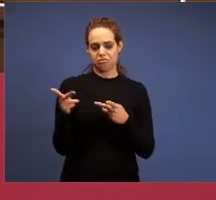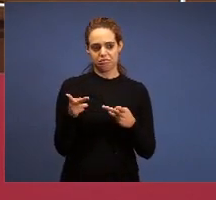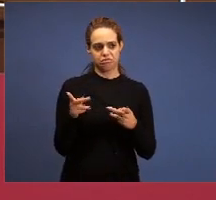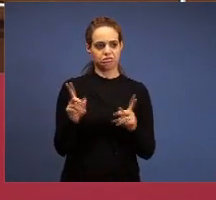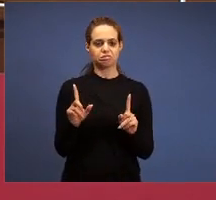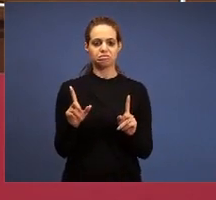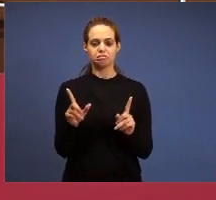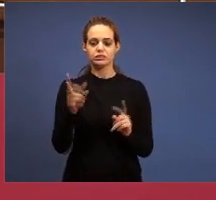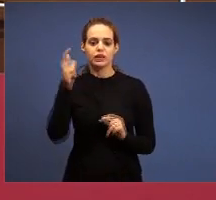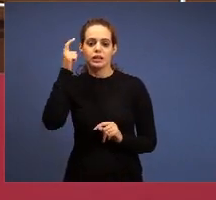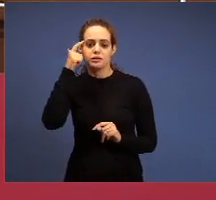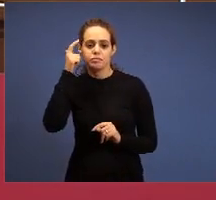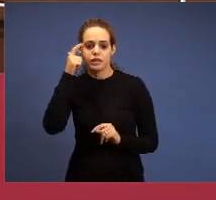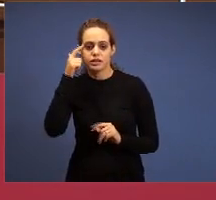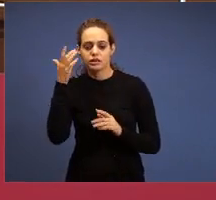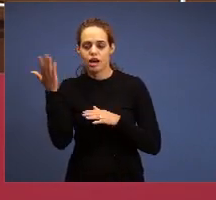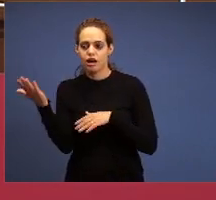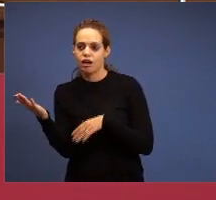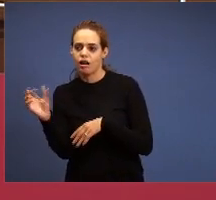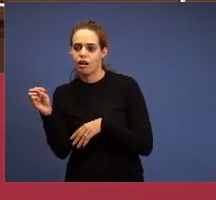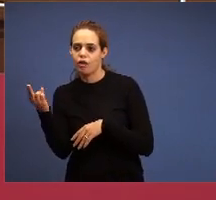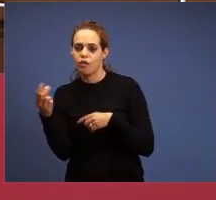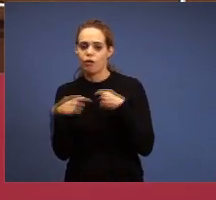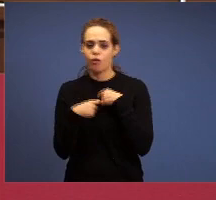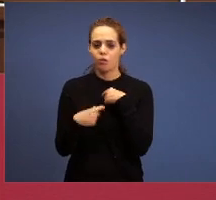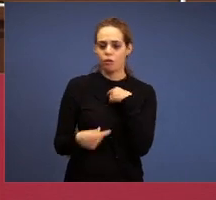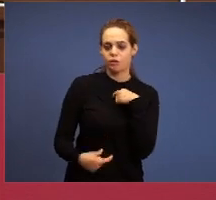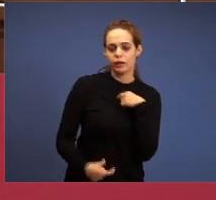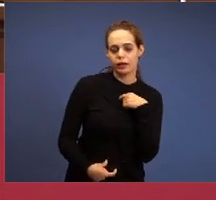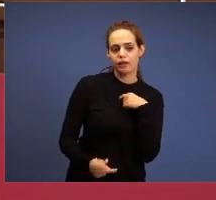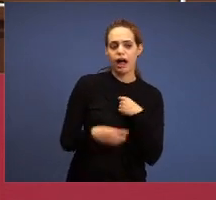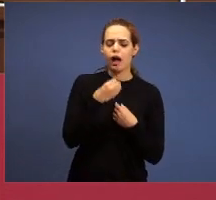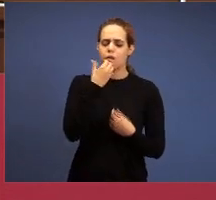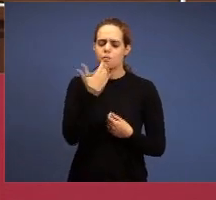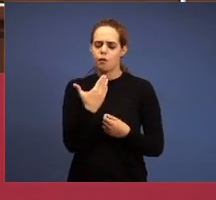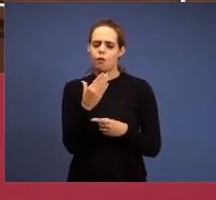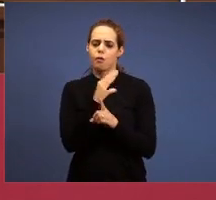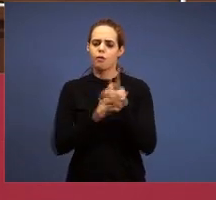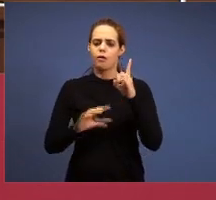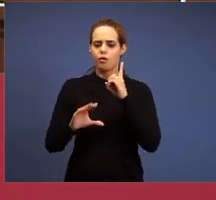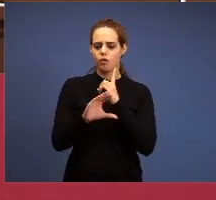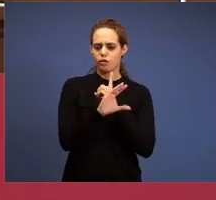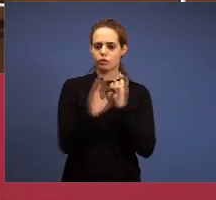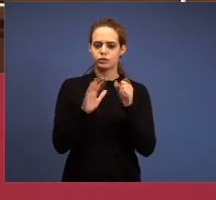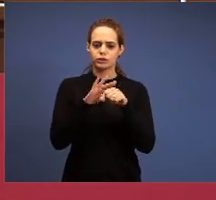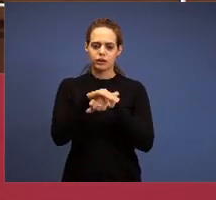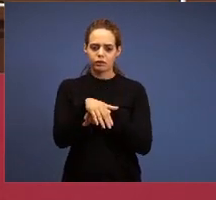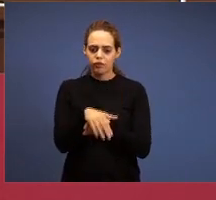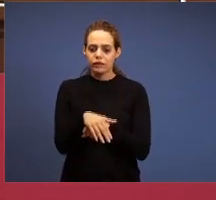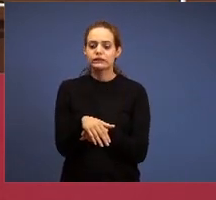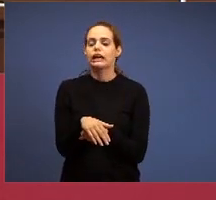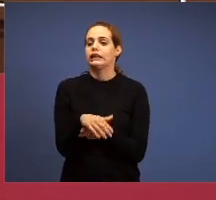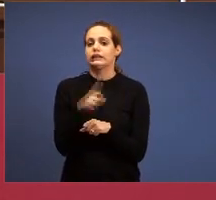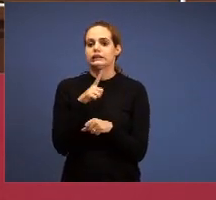or the deacon also, the worker, thinks that good is the service at night, when he preaches, there are a lot of people, he wants this, an audience